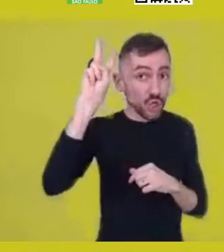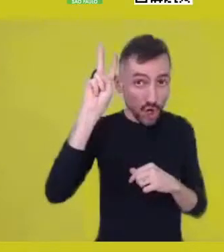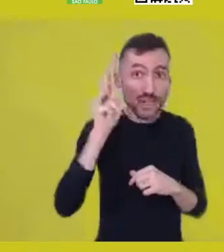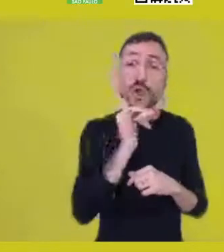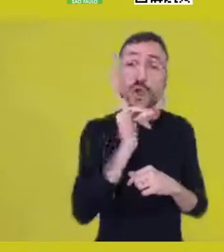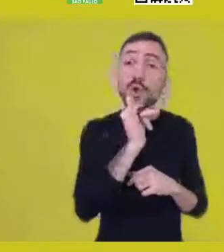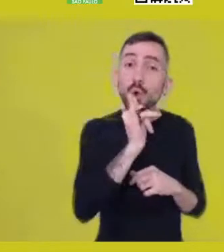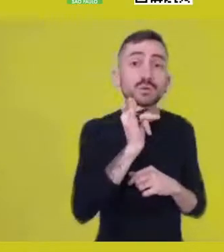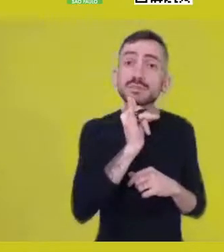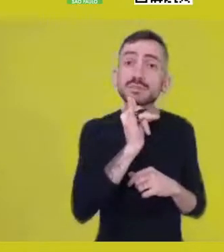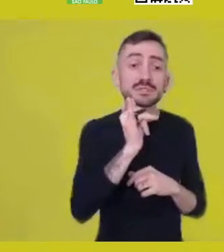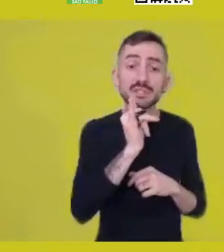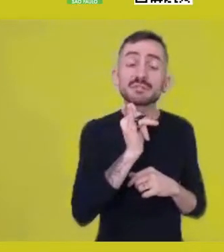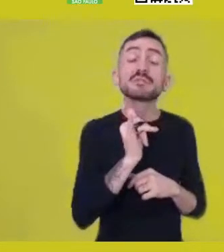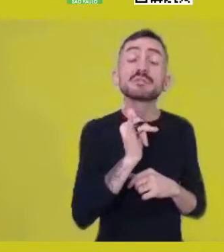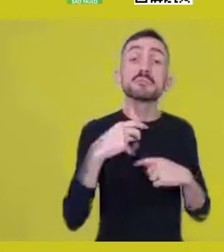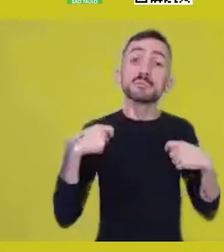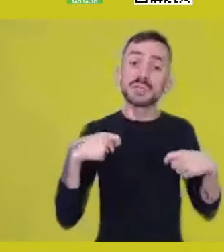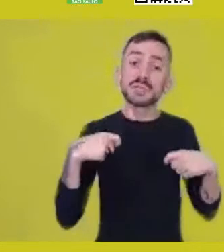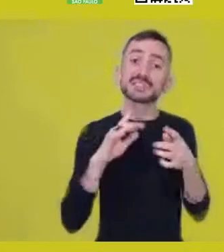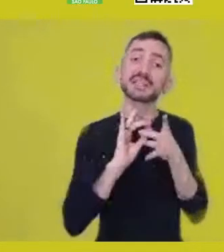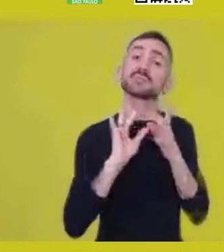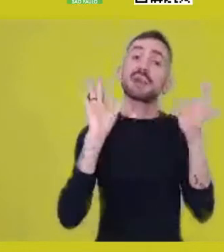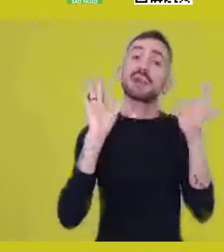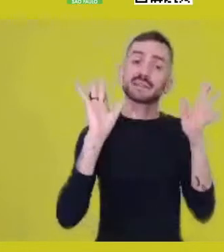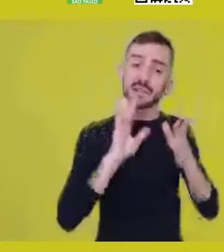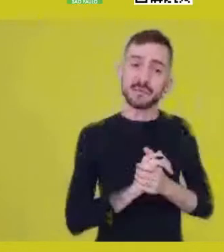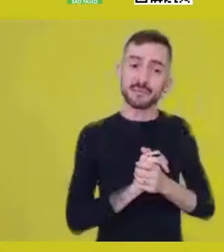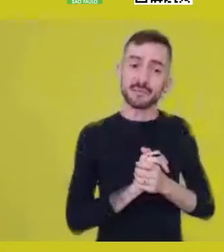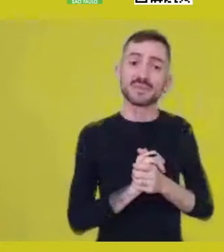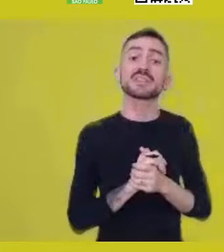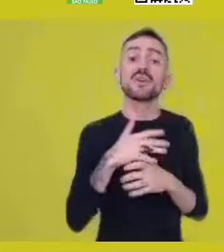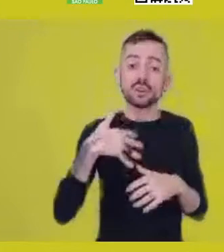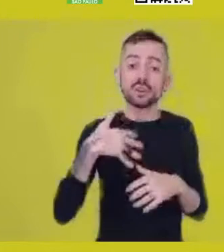But we, today, are being called to tell our own story